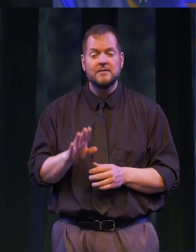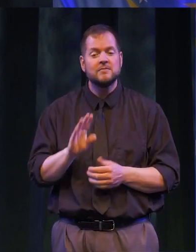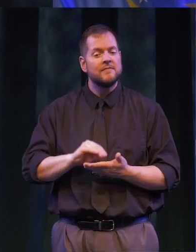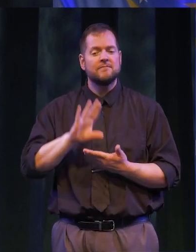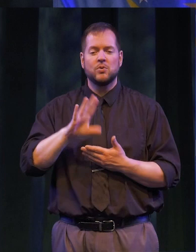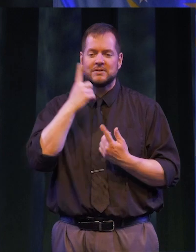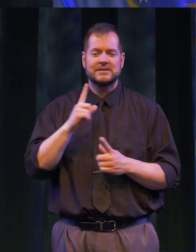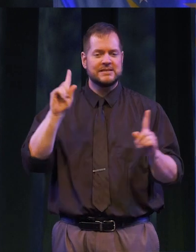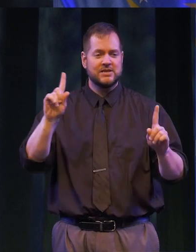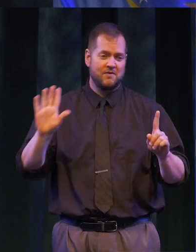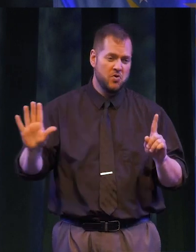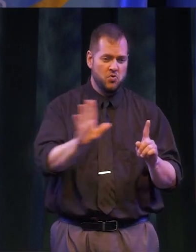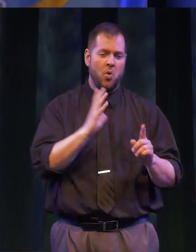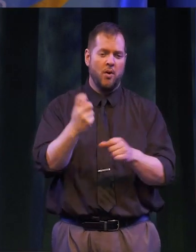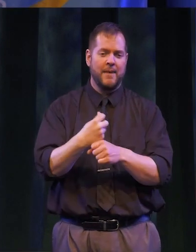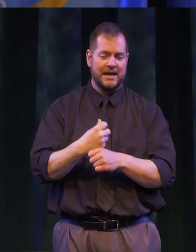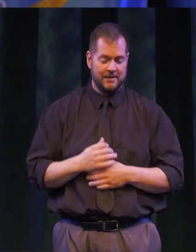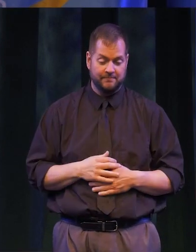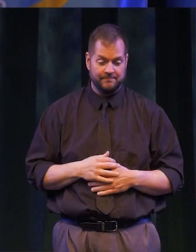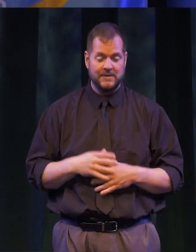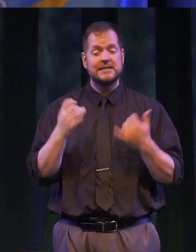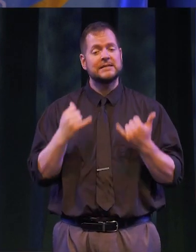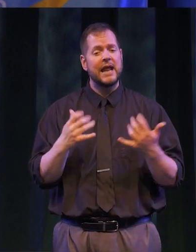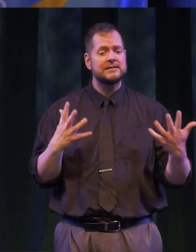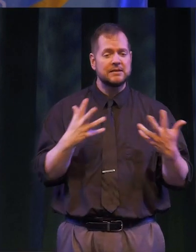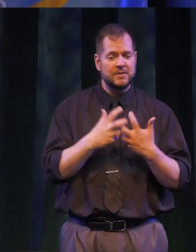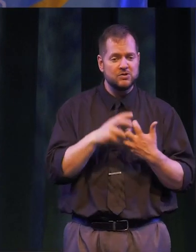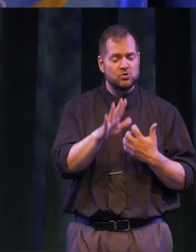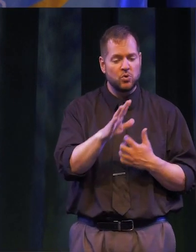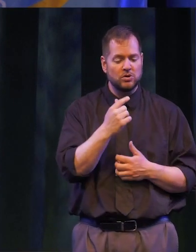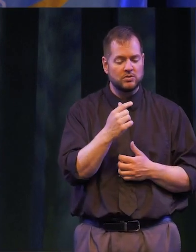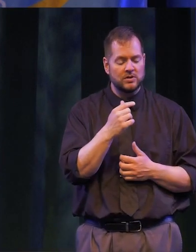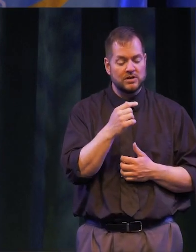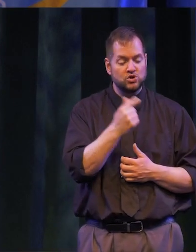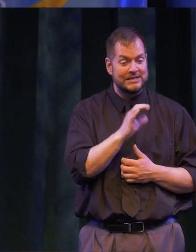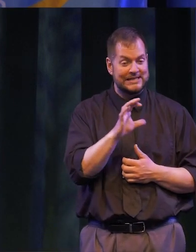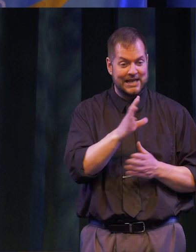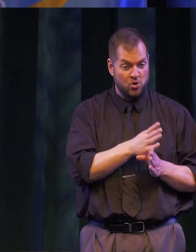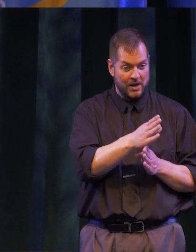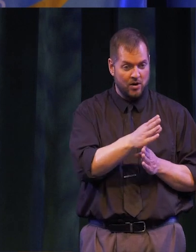SUCCESS OF YOUR OWN MAKING. TODAY IS THE CULMINATION OF YOUR G.C.C. CAREER, BUT IT IS NOT THE END